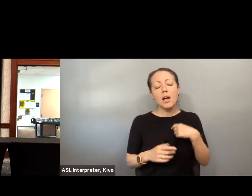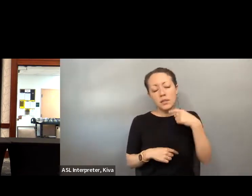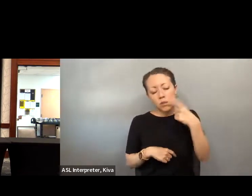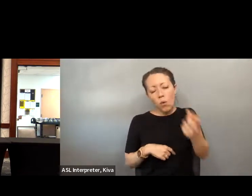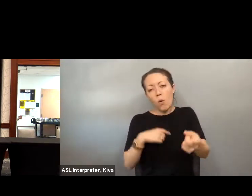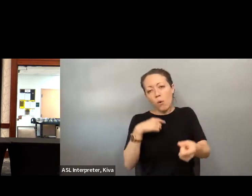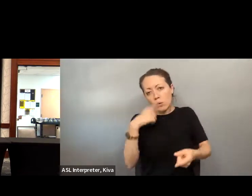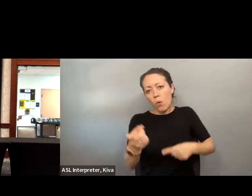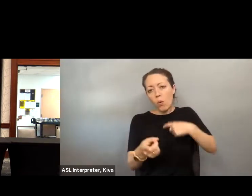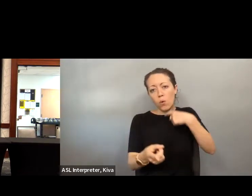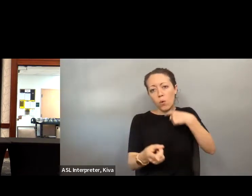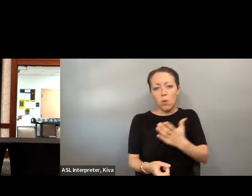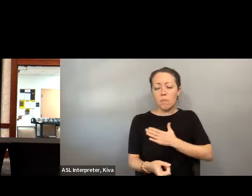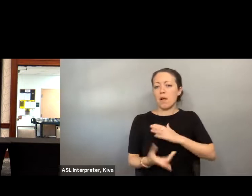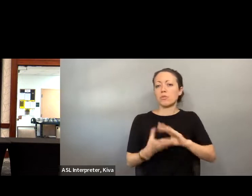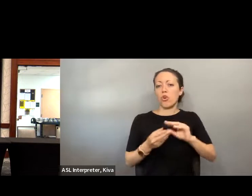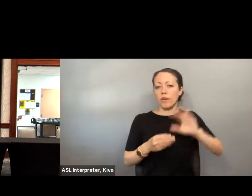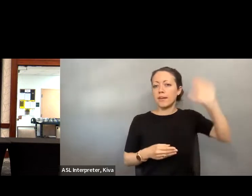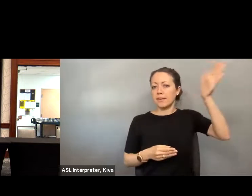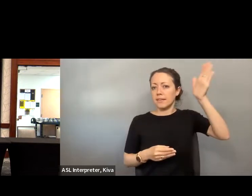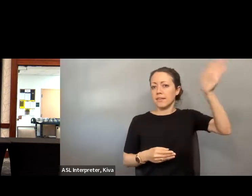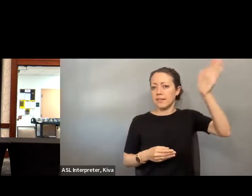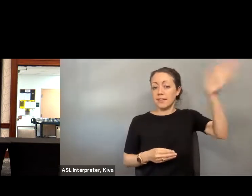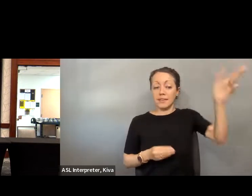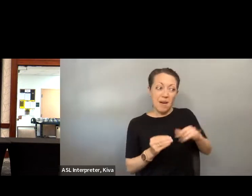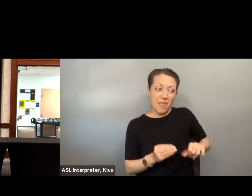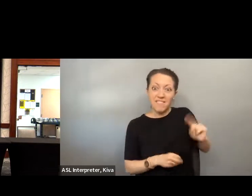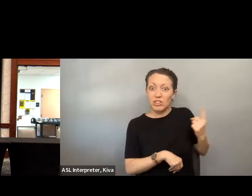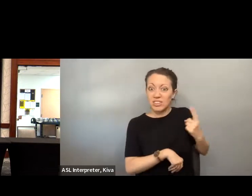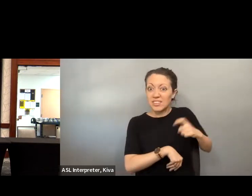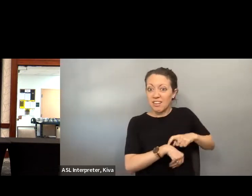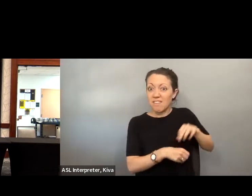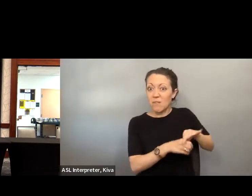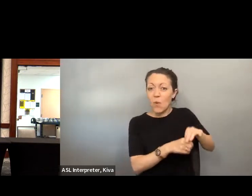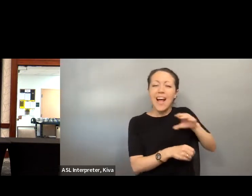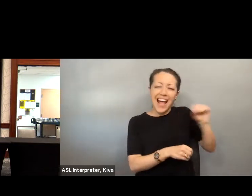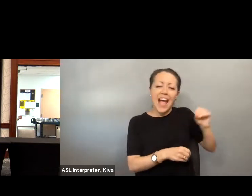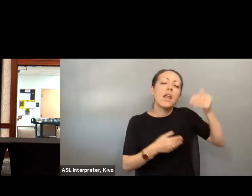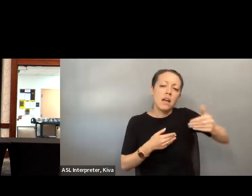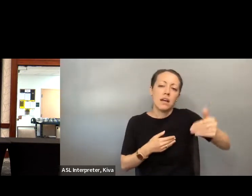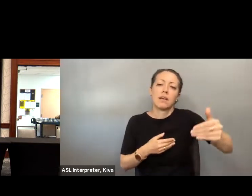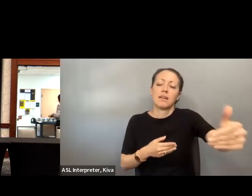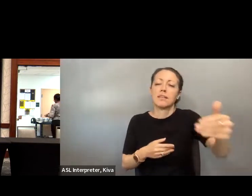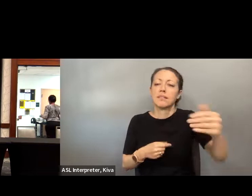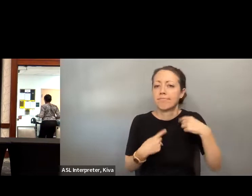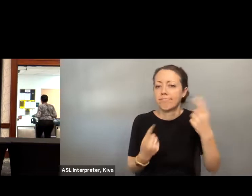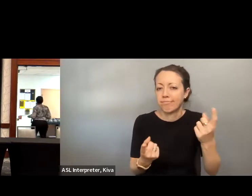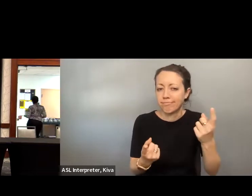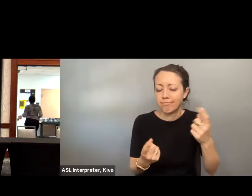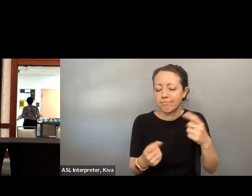s called a body woman, essentially a staffer for the candidate or in my case, the candidate's spouse. I told my